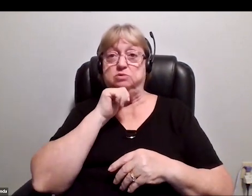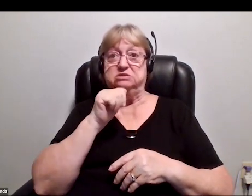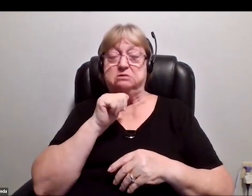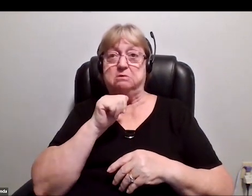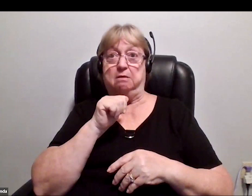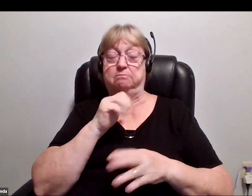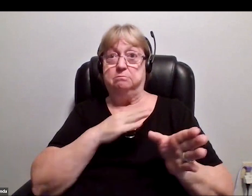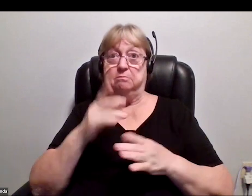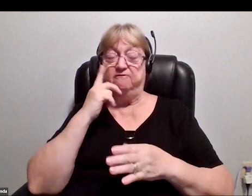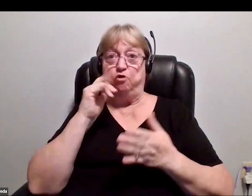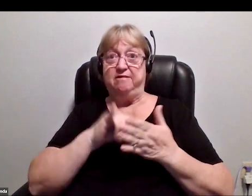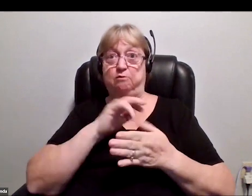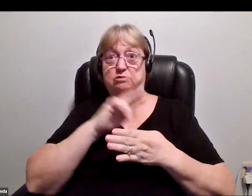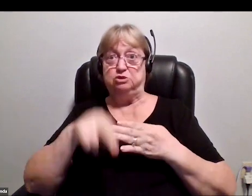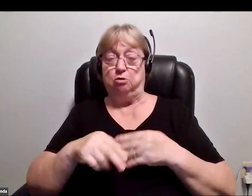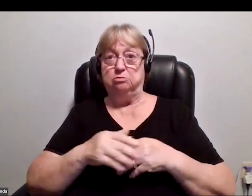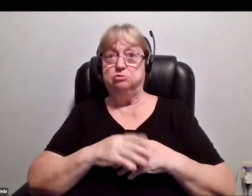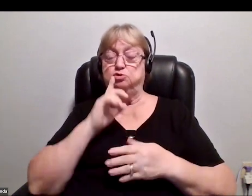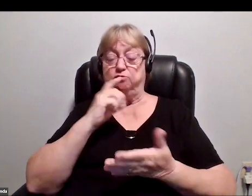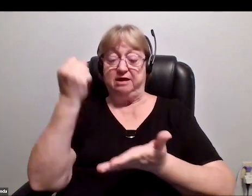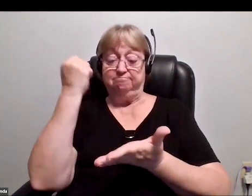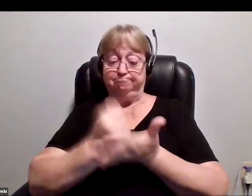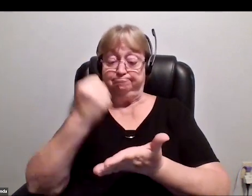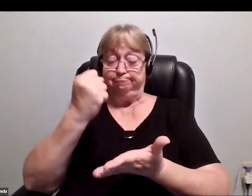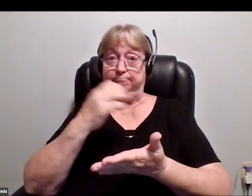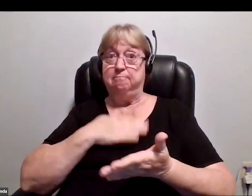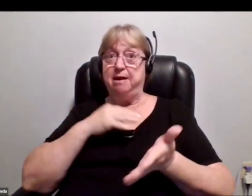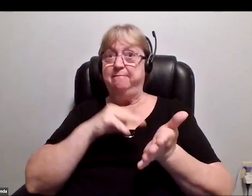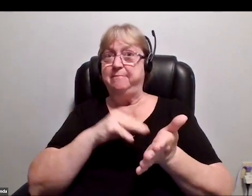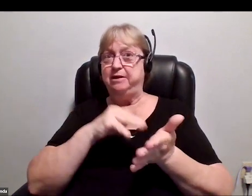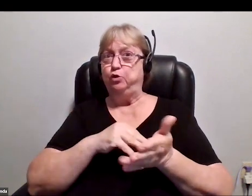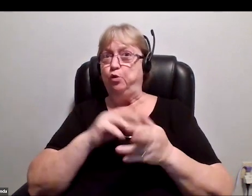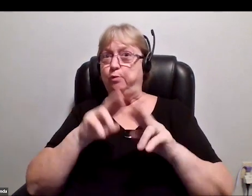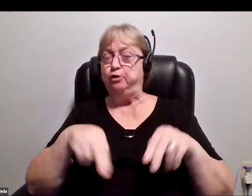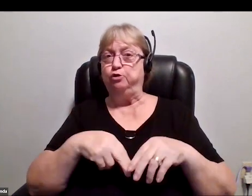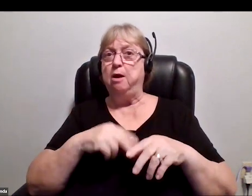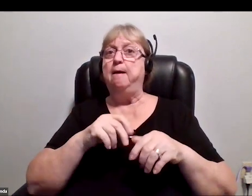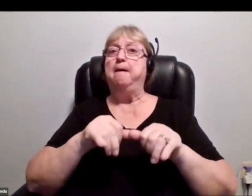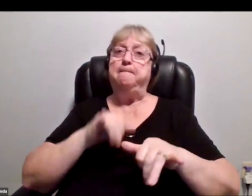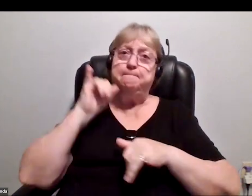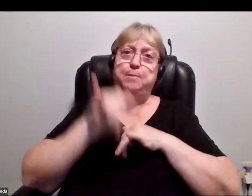They actually stamped my medical record, "Permanently medically unfit for duty."